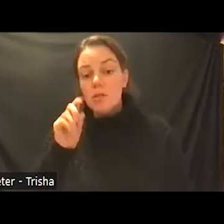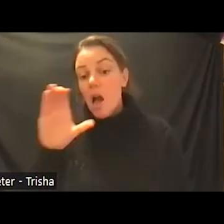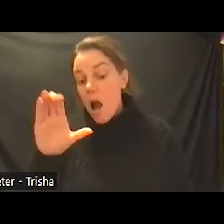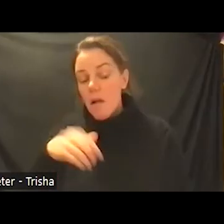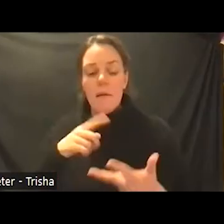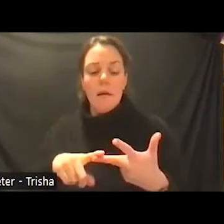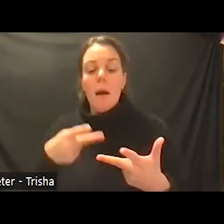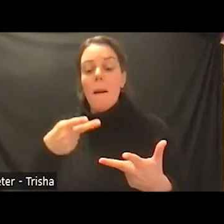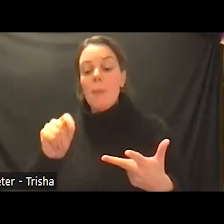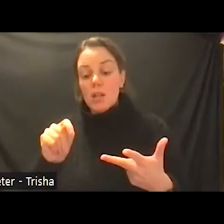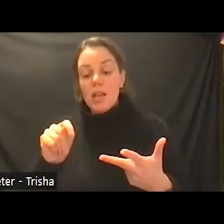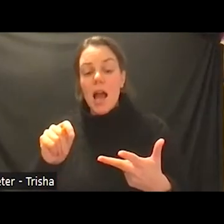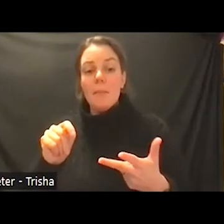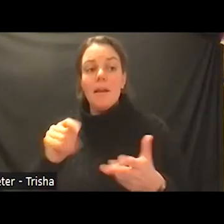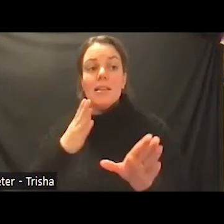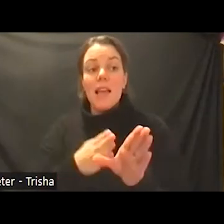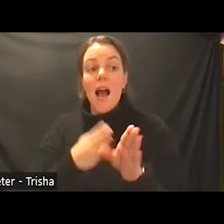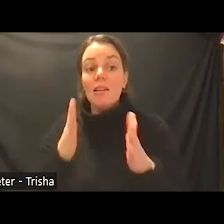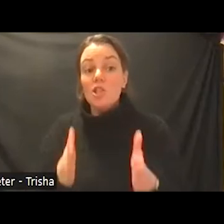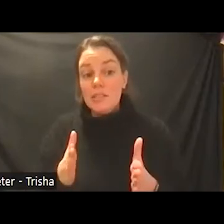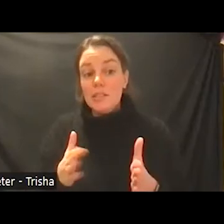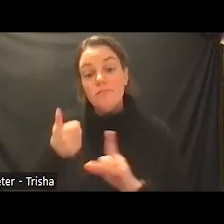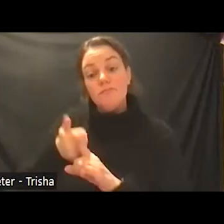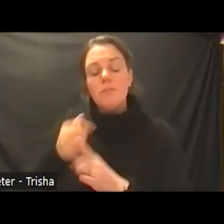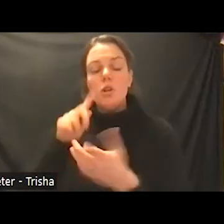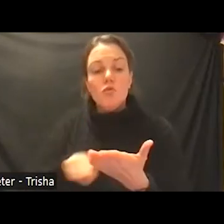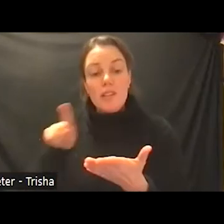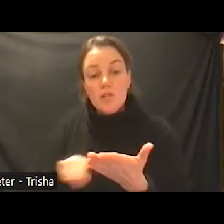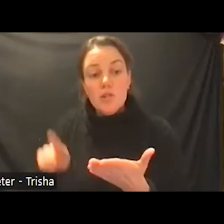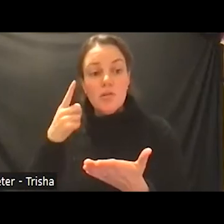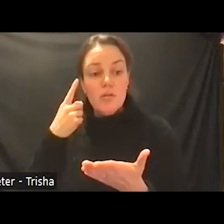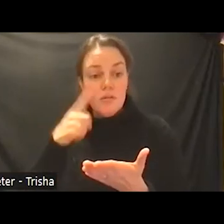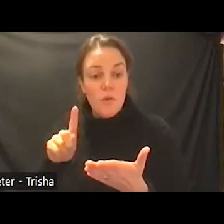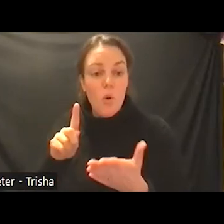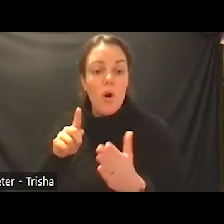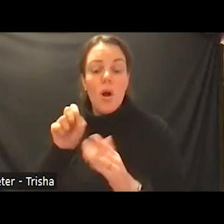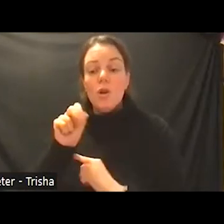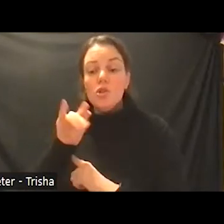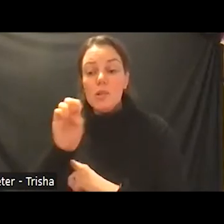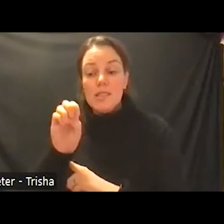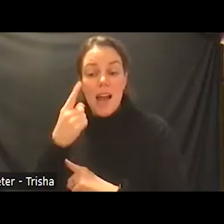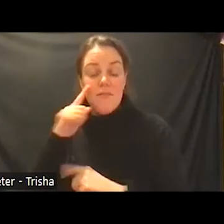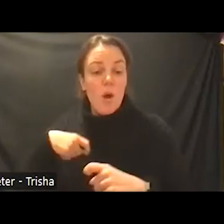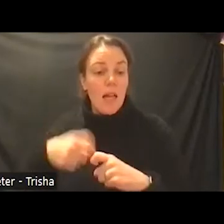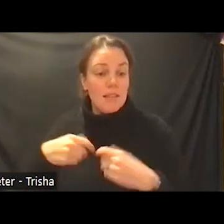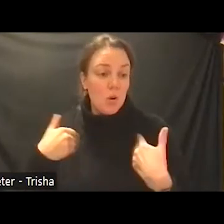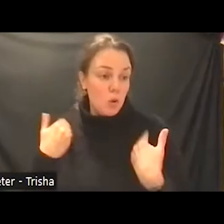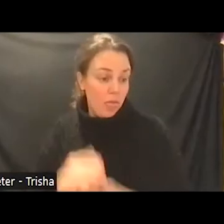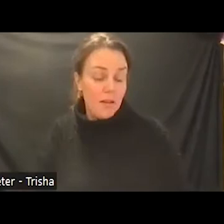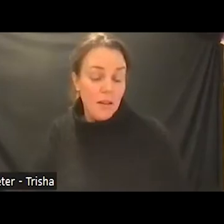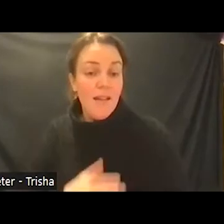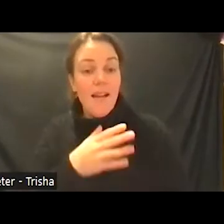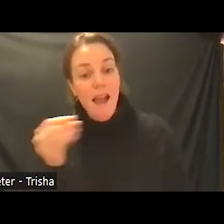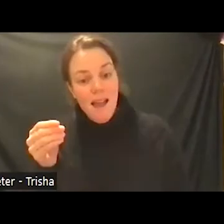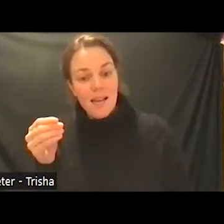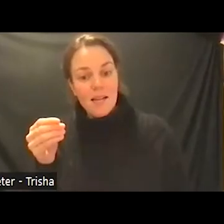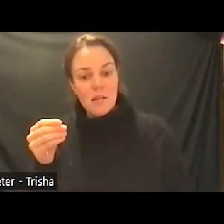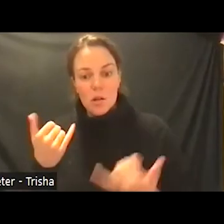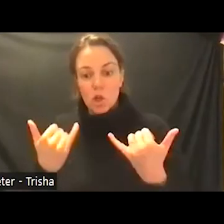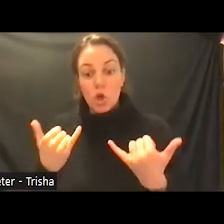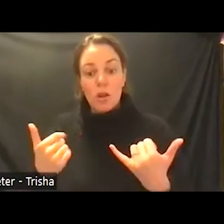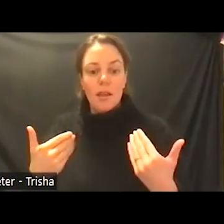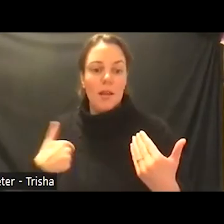psychologist who does research on suicide in latino youth and we currently have a warren school